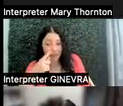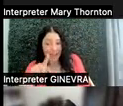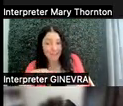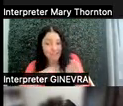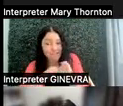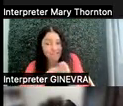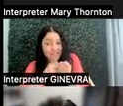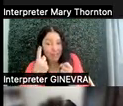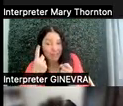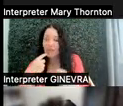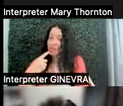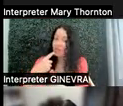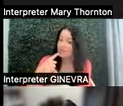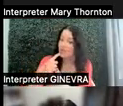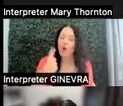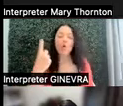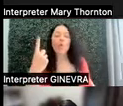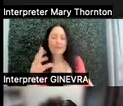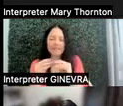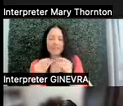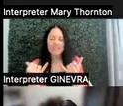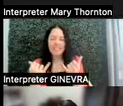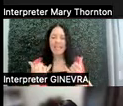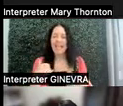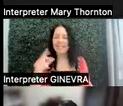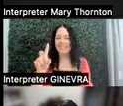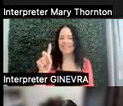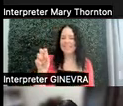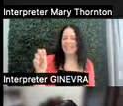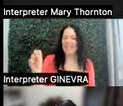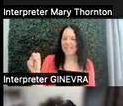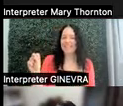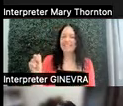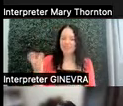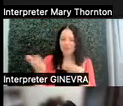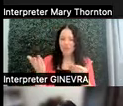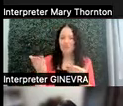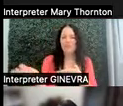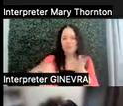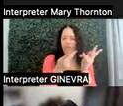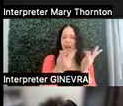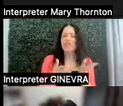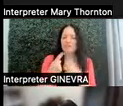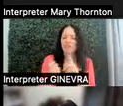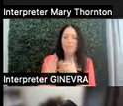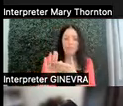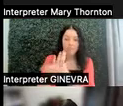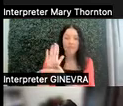One of our sessions today has disability services providers from higher ed coming. So I think we should also bring this up during that group,